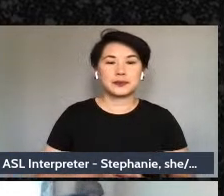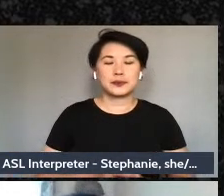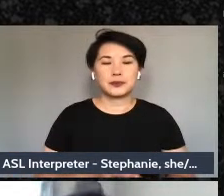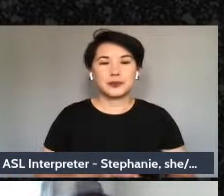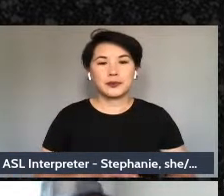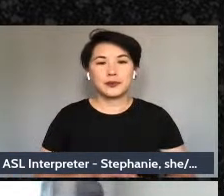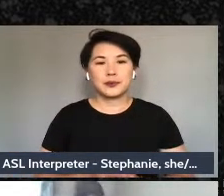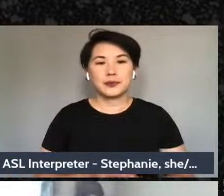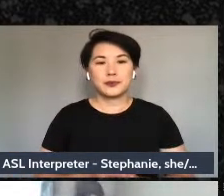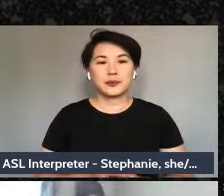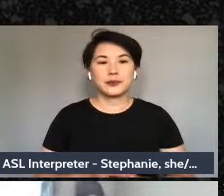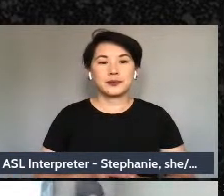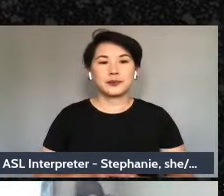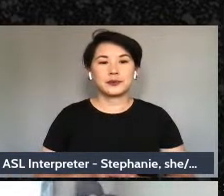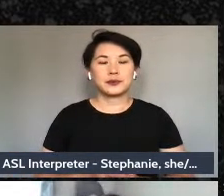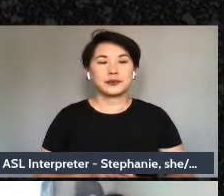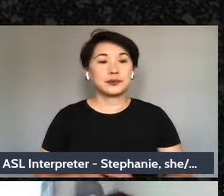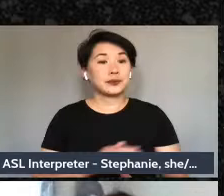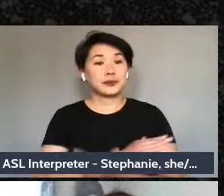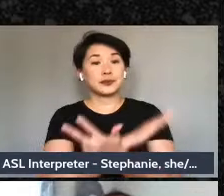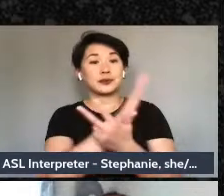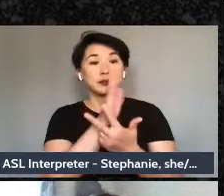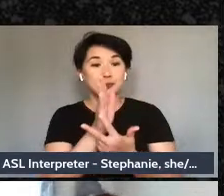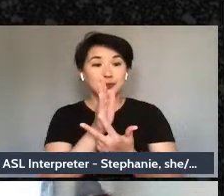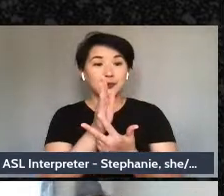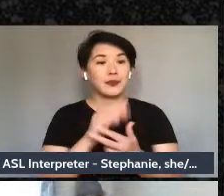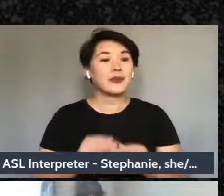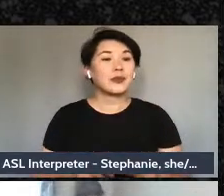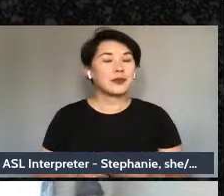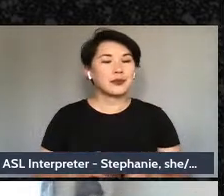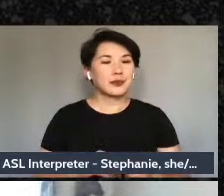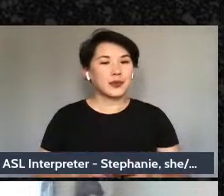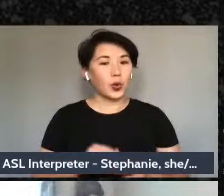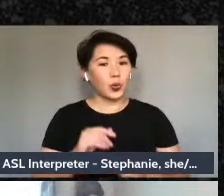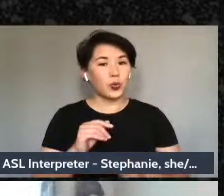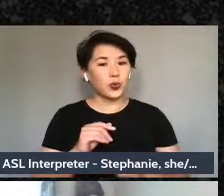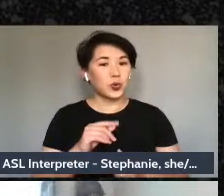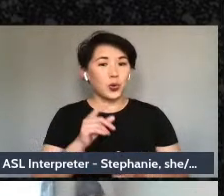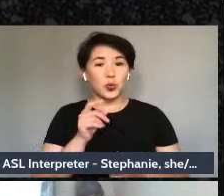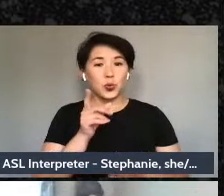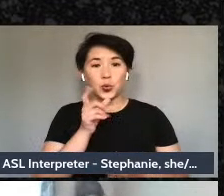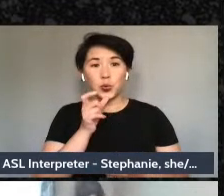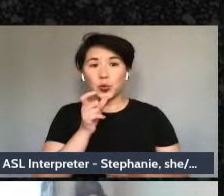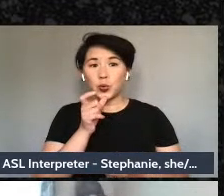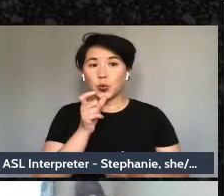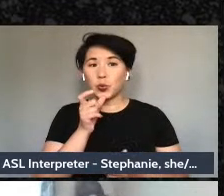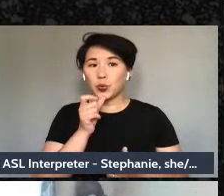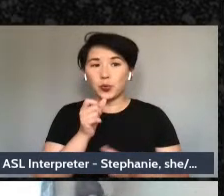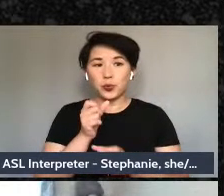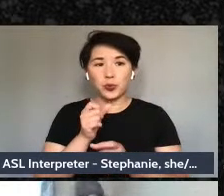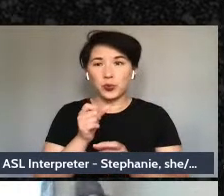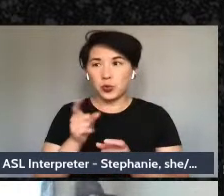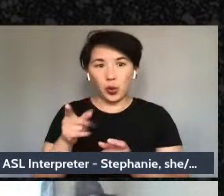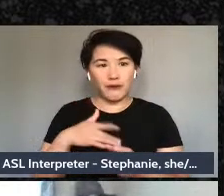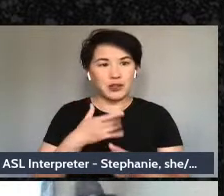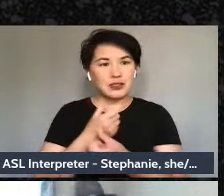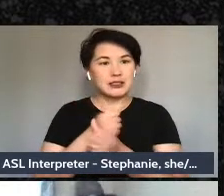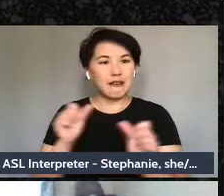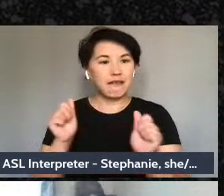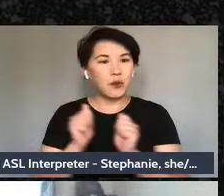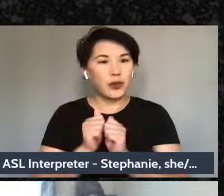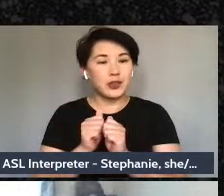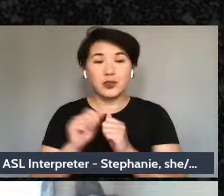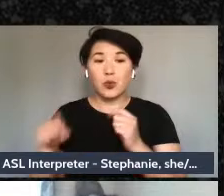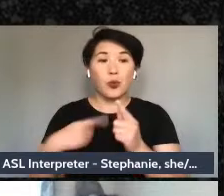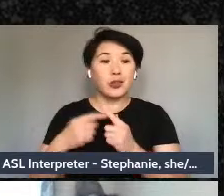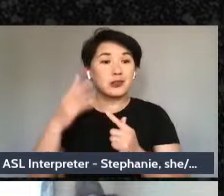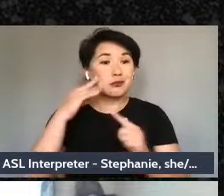we also have who are the people who make you feel safest in times of crisis? Okay